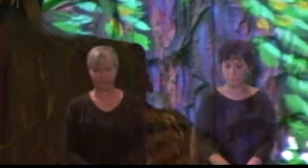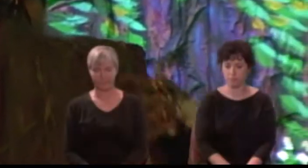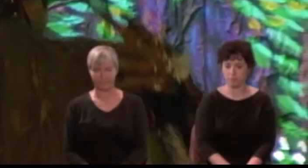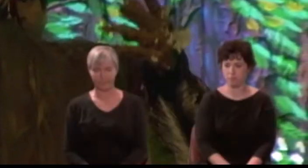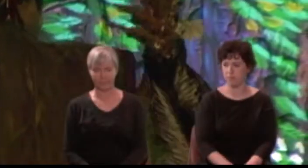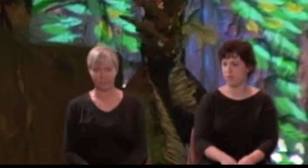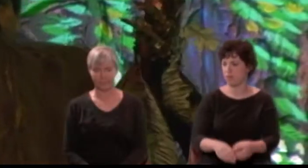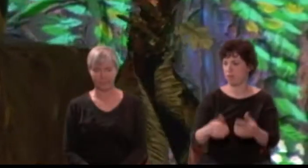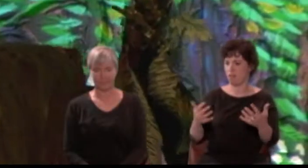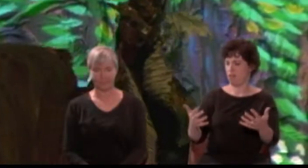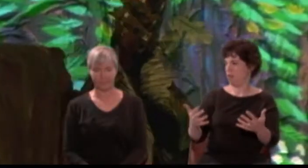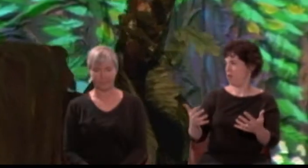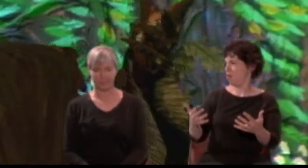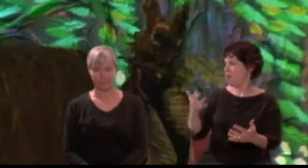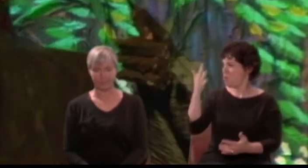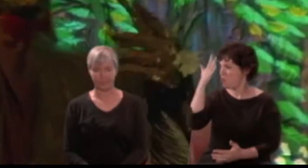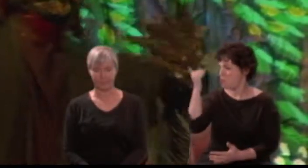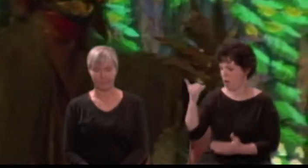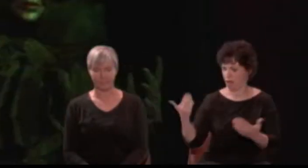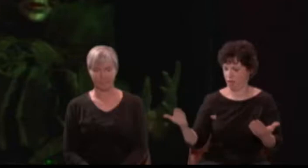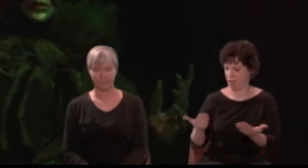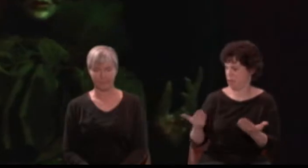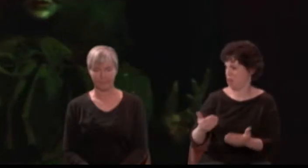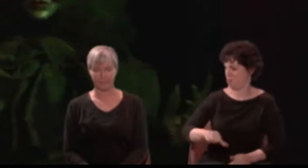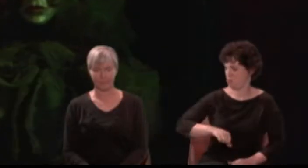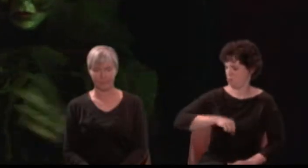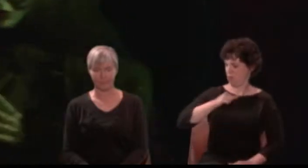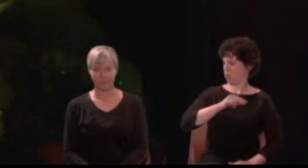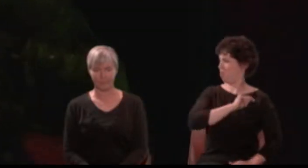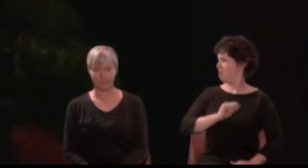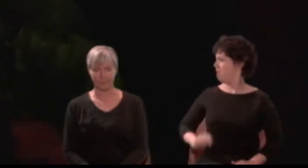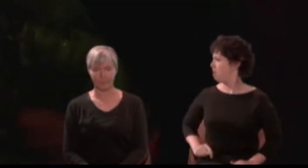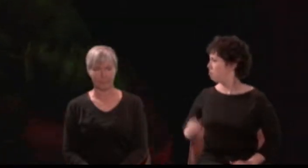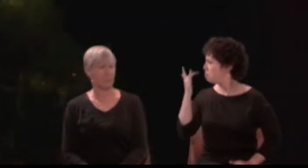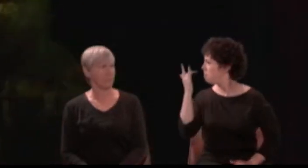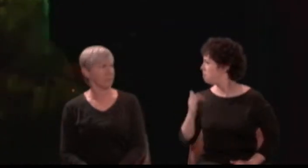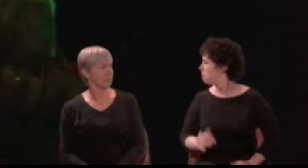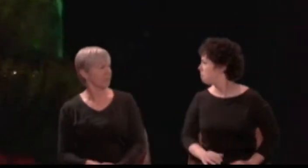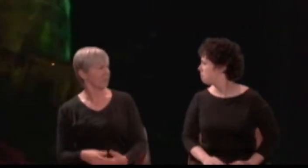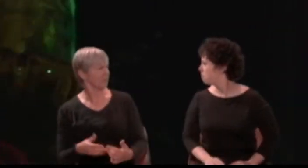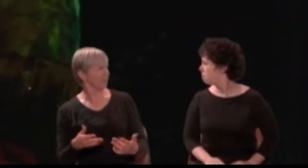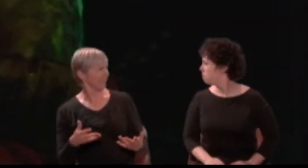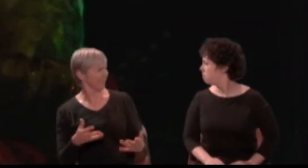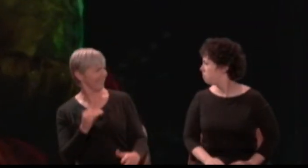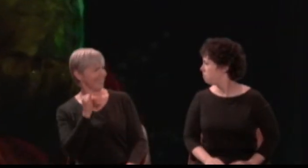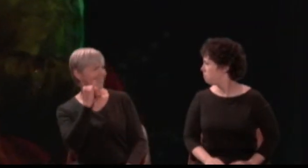Oberon: Ill met by moonlight, proud Titania!! Titania: What? Jealous Oberon?